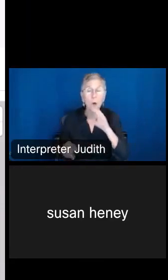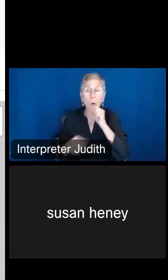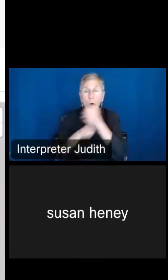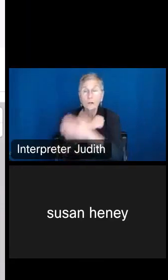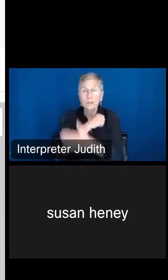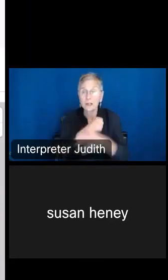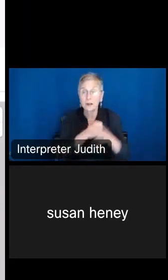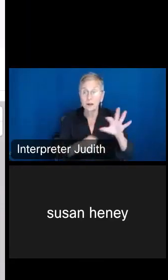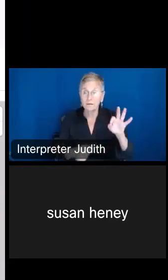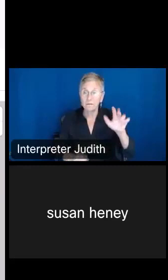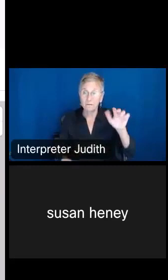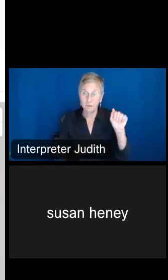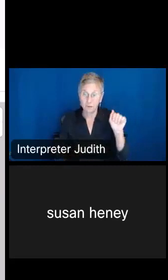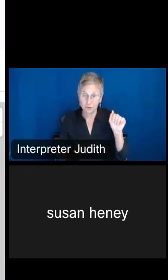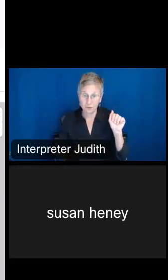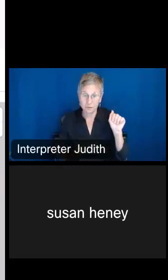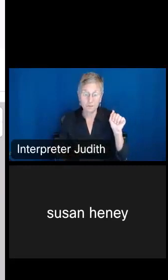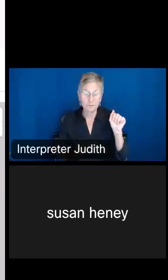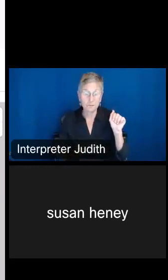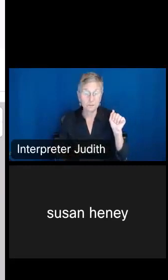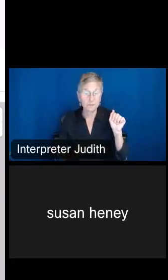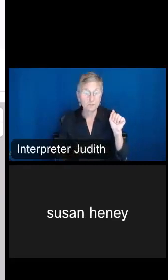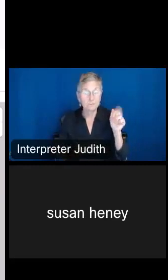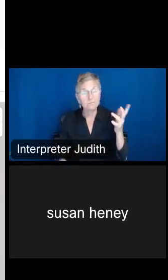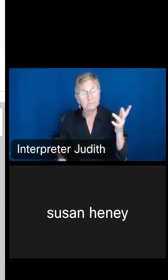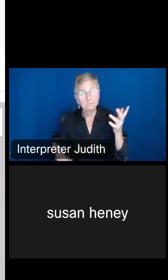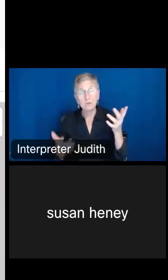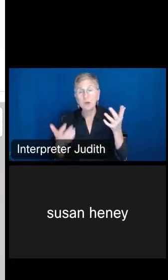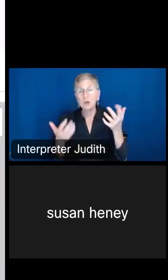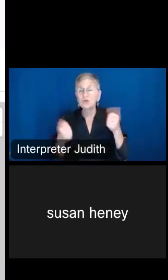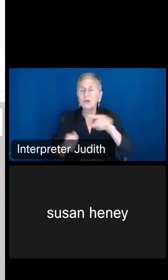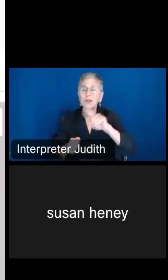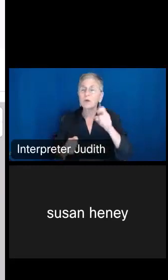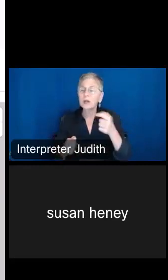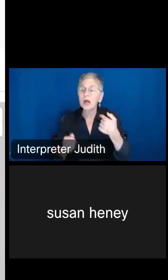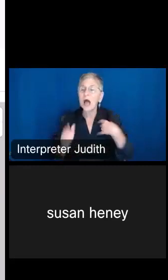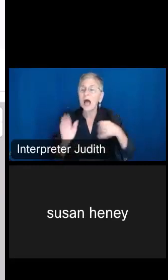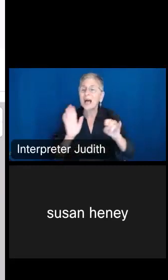Again, let's try to answer the question. The question was identify the census tracts where